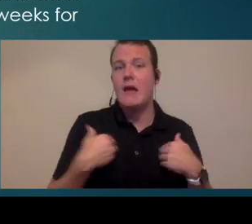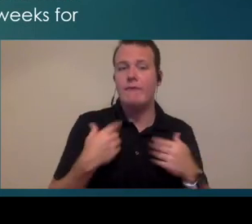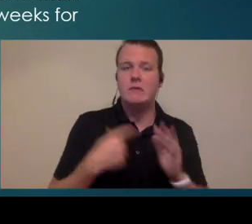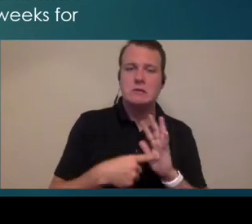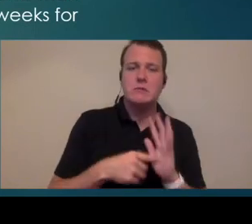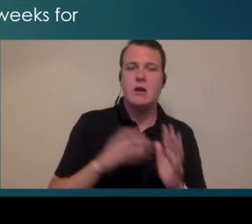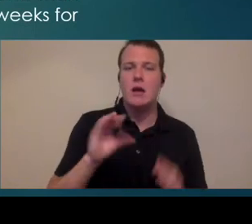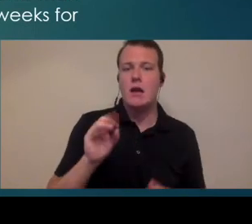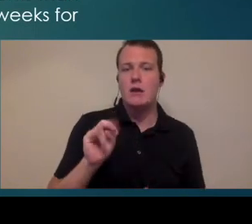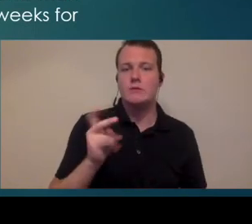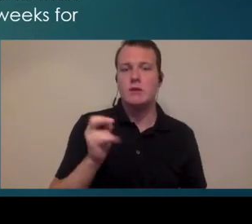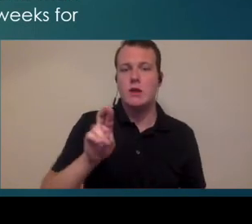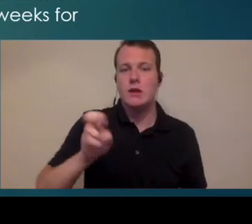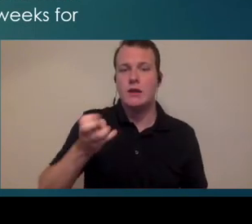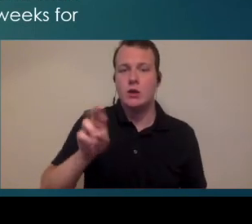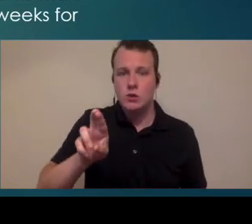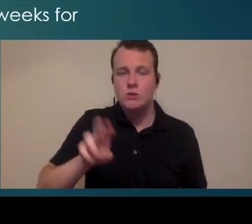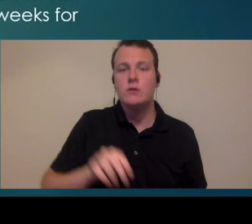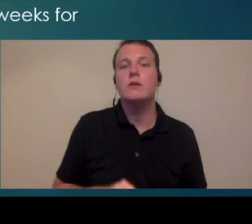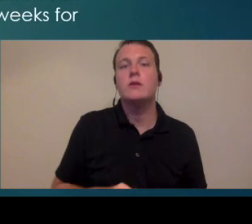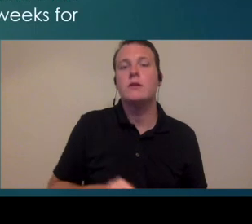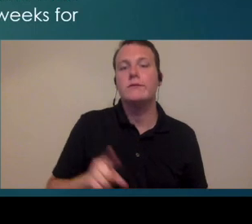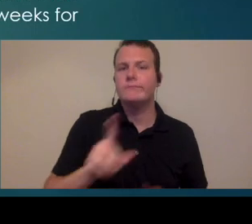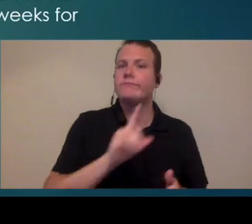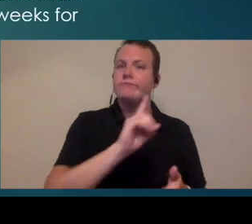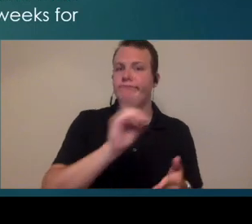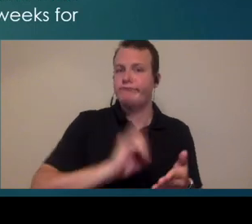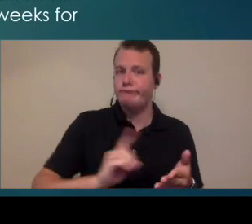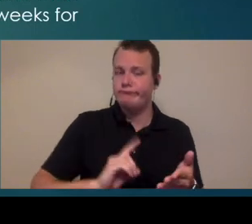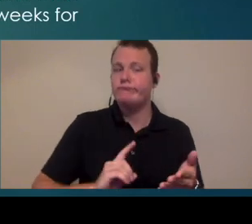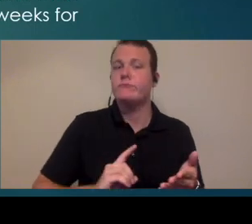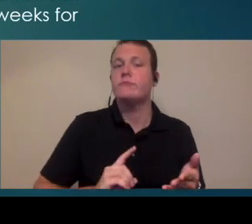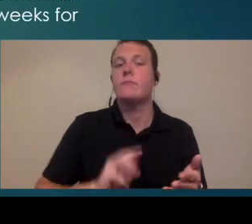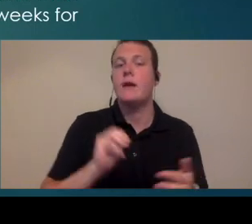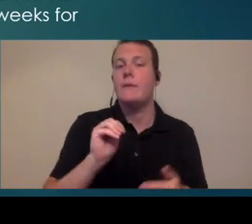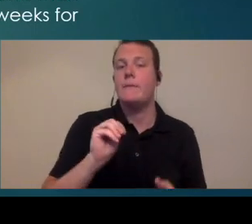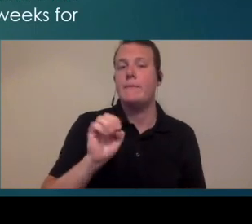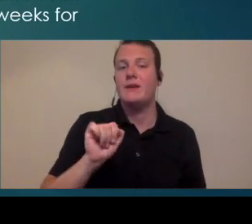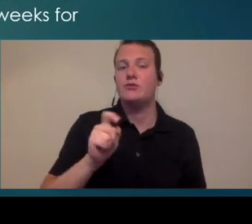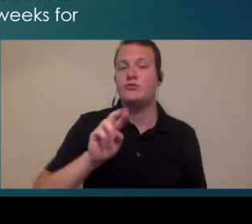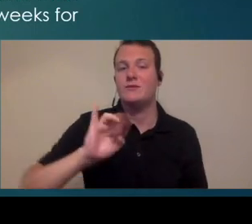in place you know such as Council here are able to actually design matrixes for